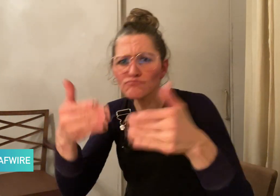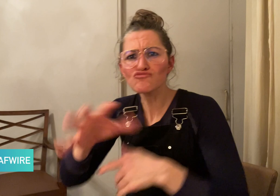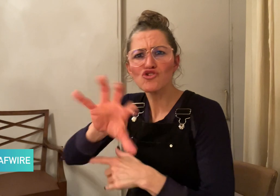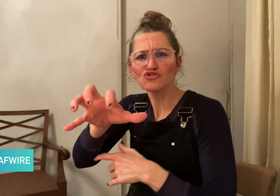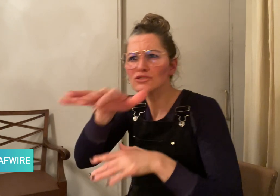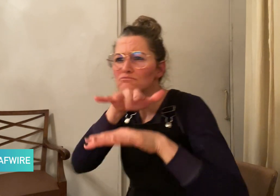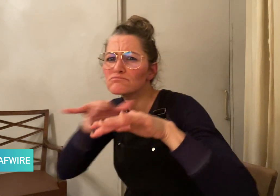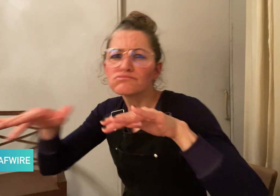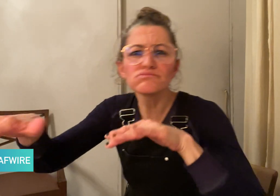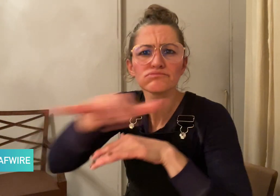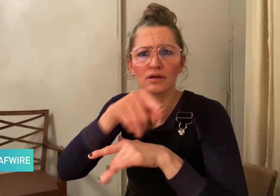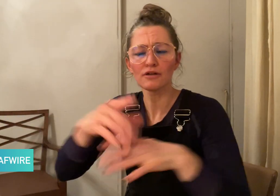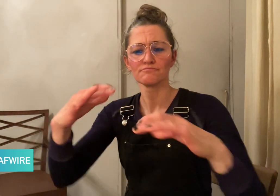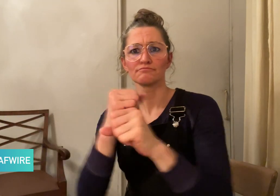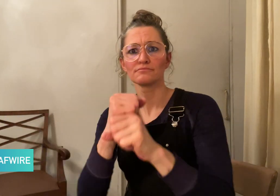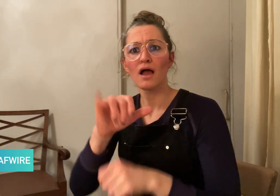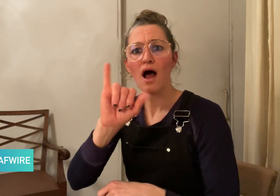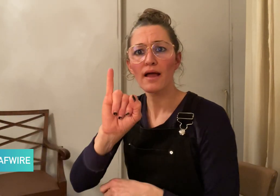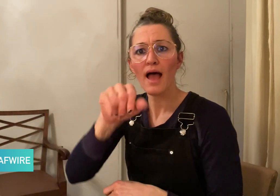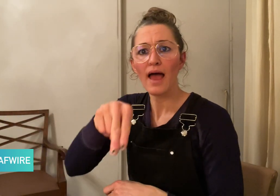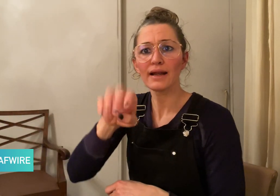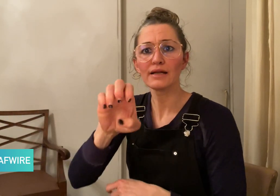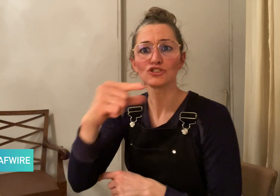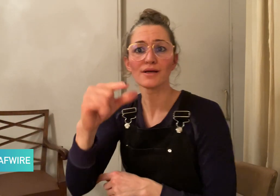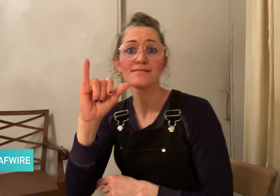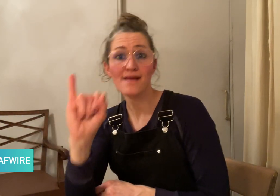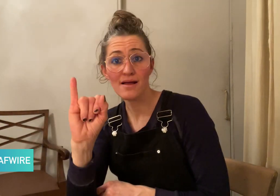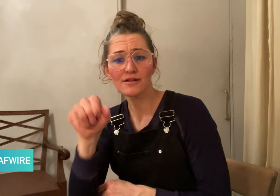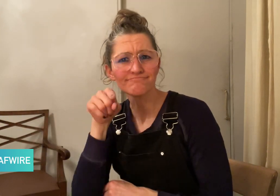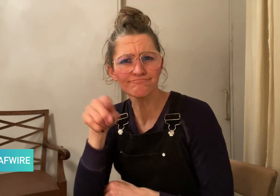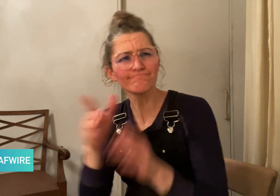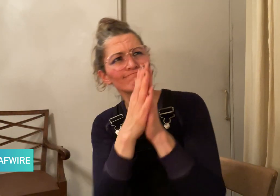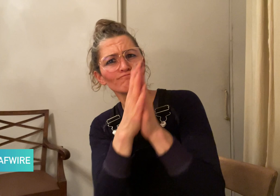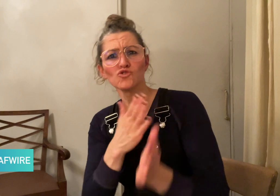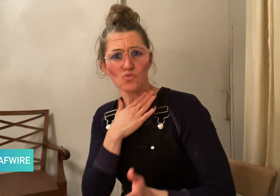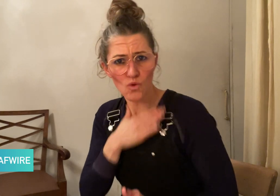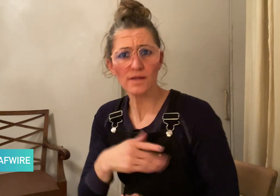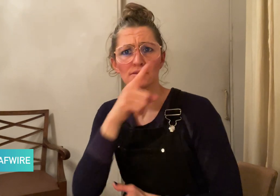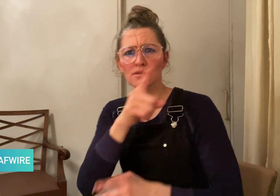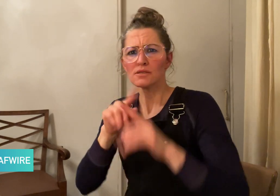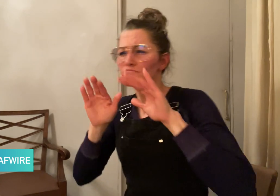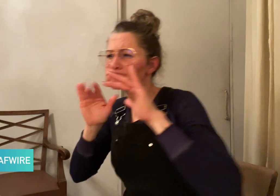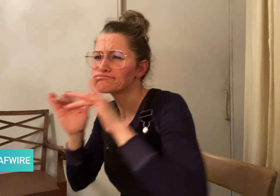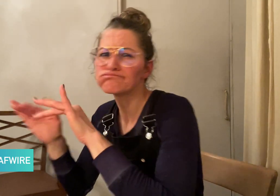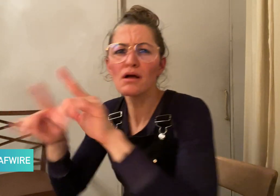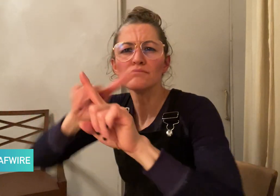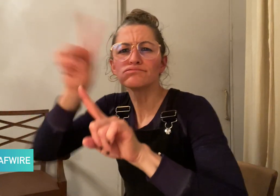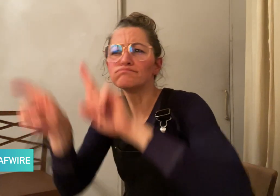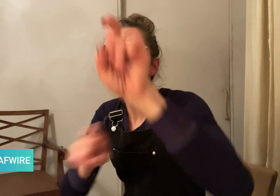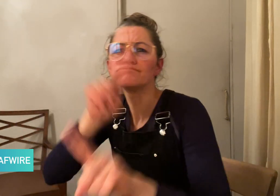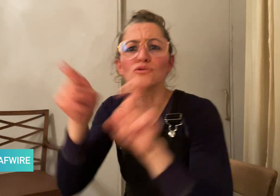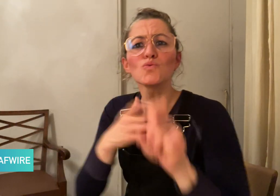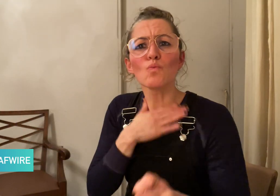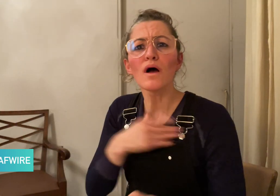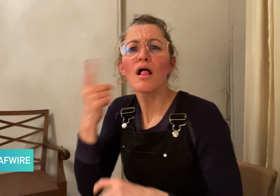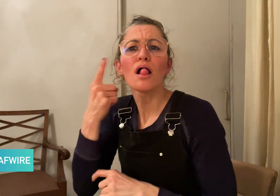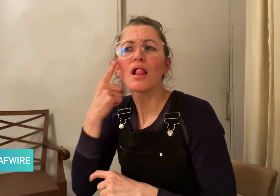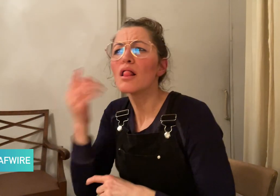of Statistics and Geography of Mexico (INEGI) to conduct a survey